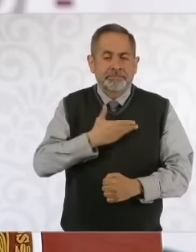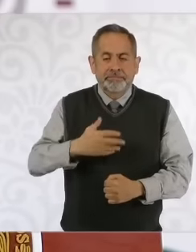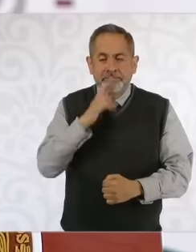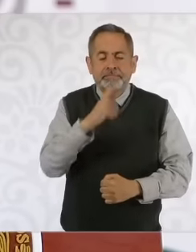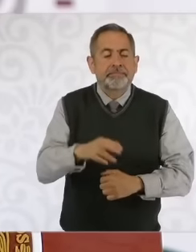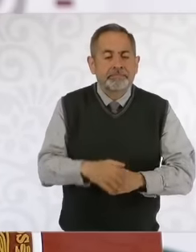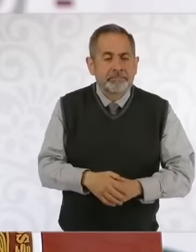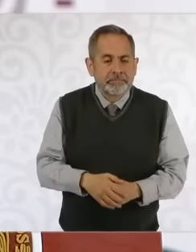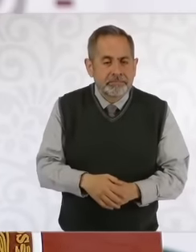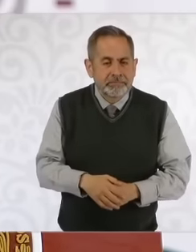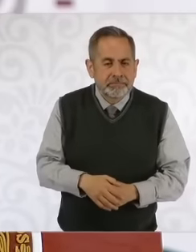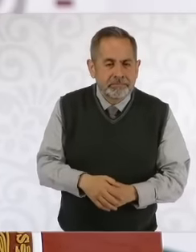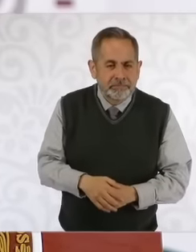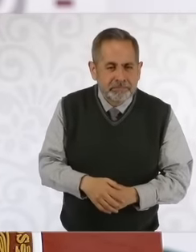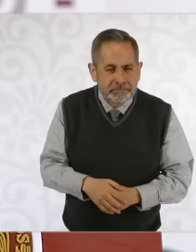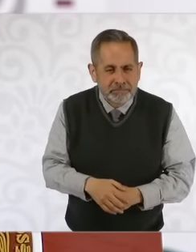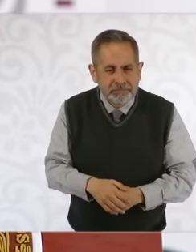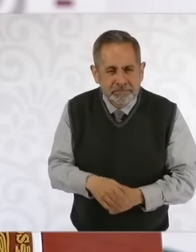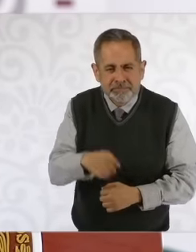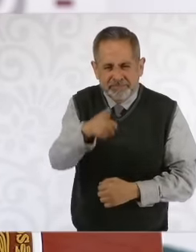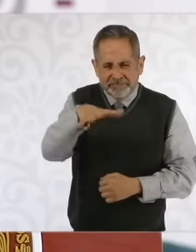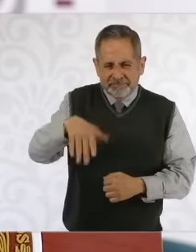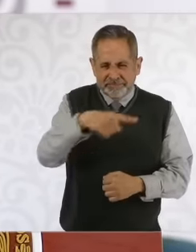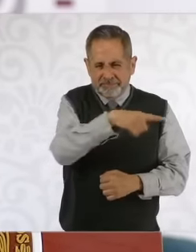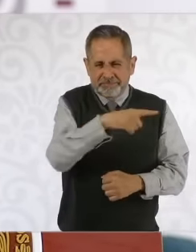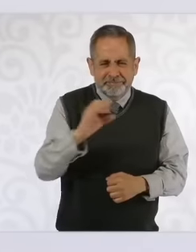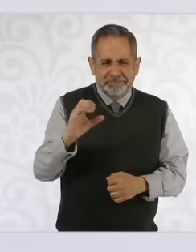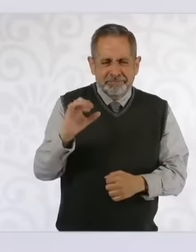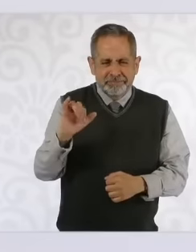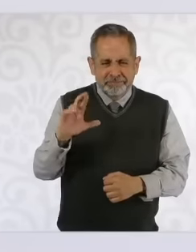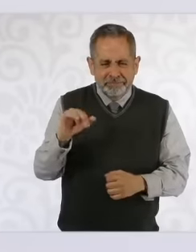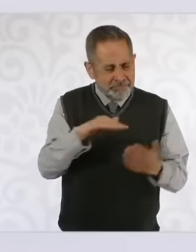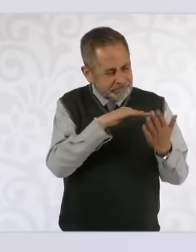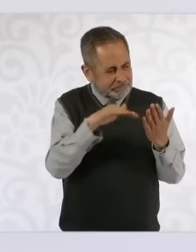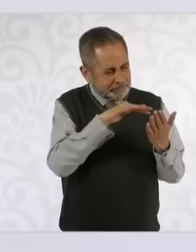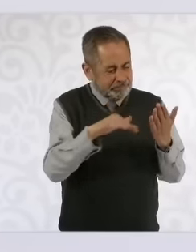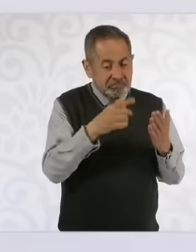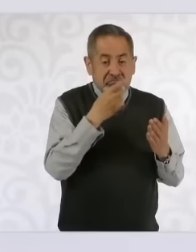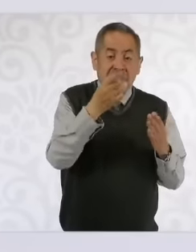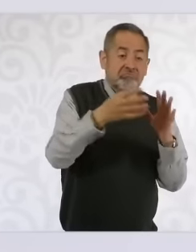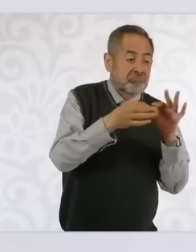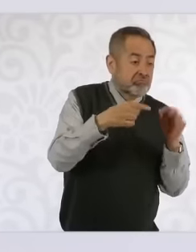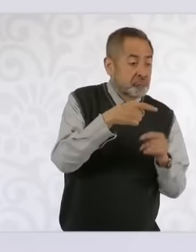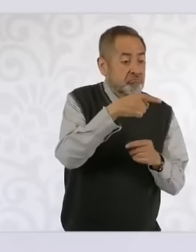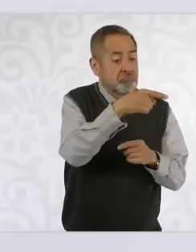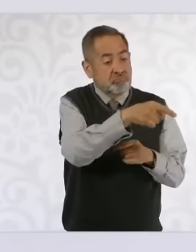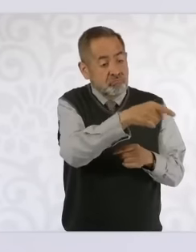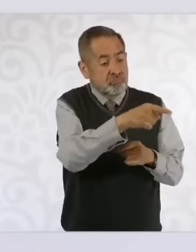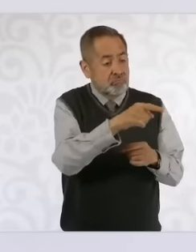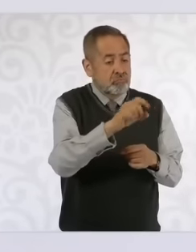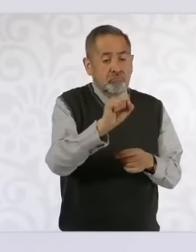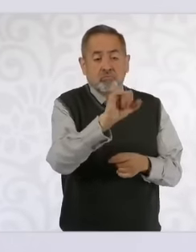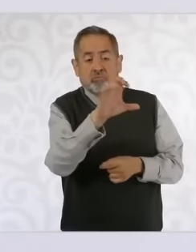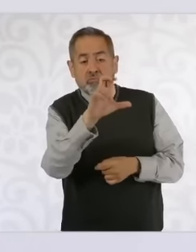editorial that you read from Ciro that says that they are the last stronghold of civility Or what about